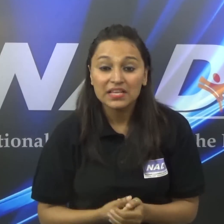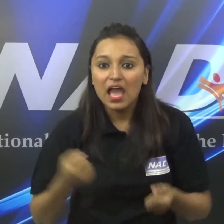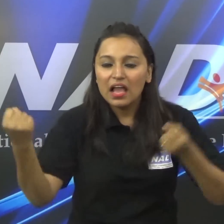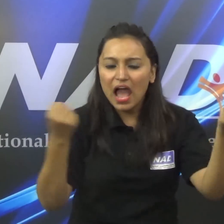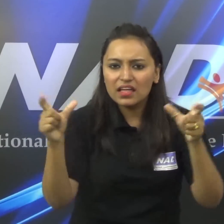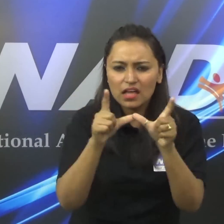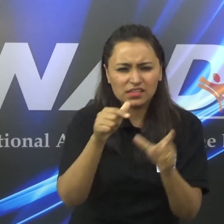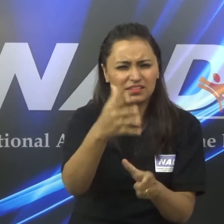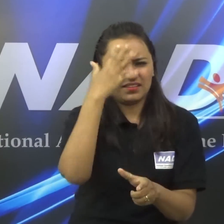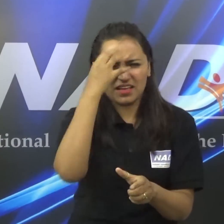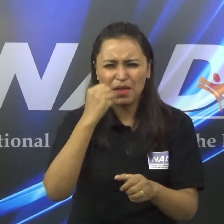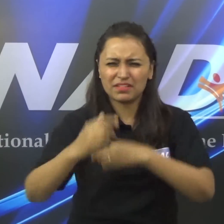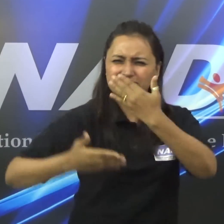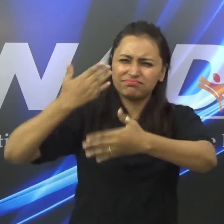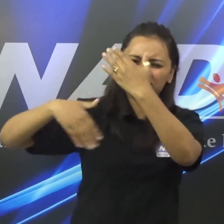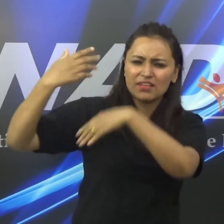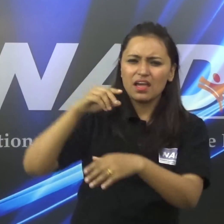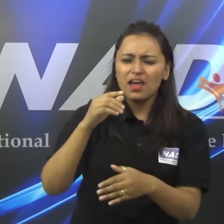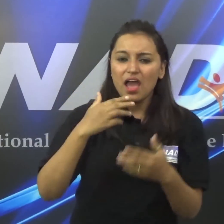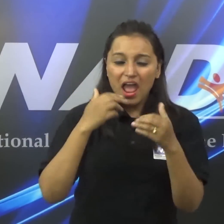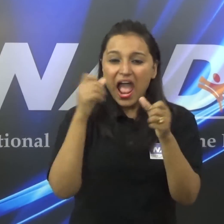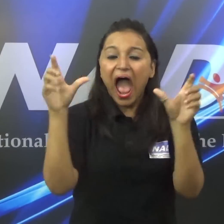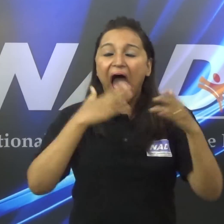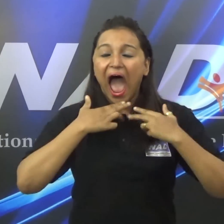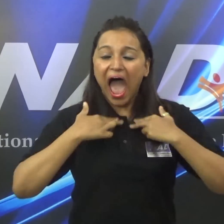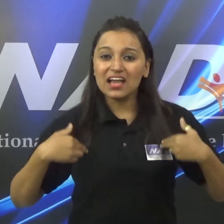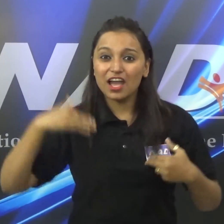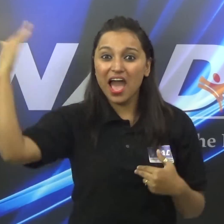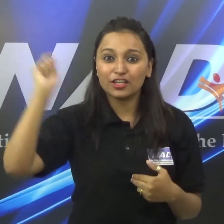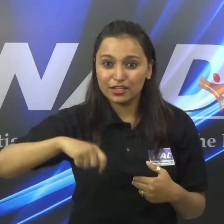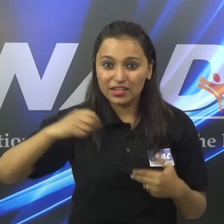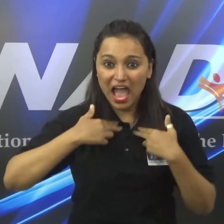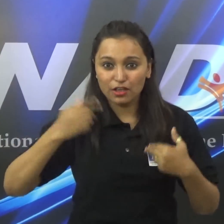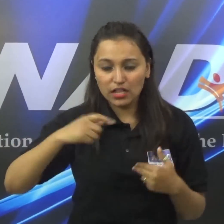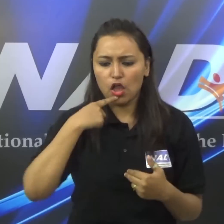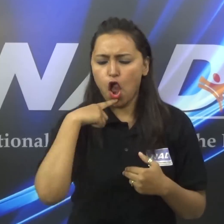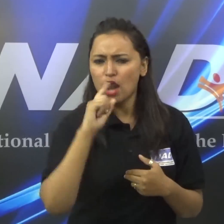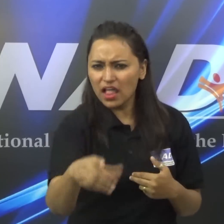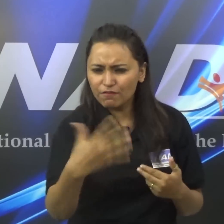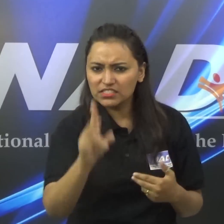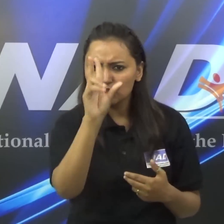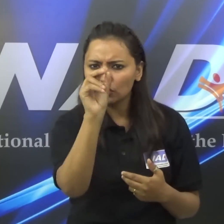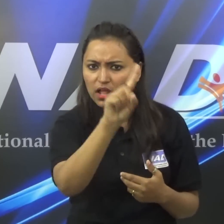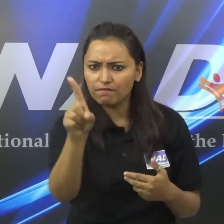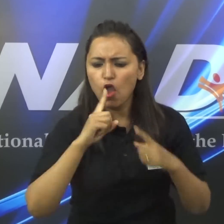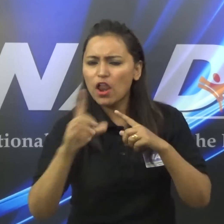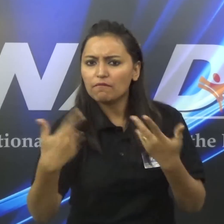Driving license- high court issued the order for driving license in 2011